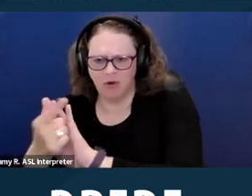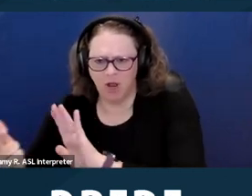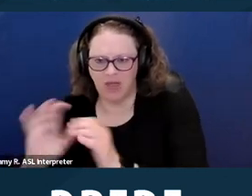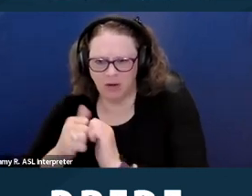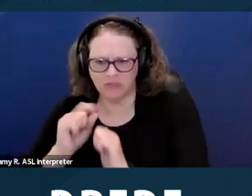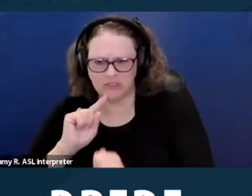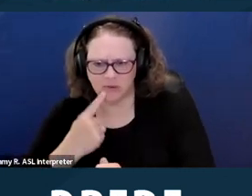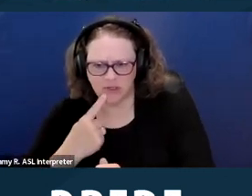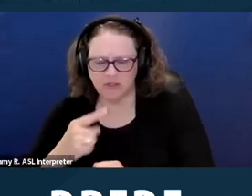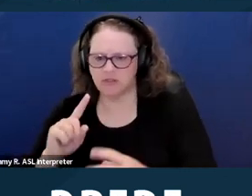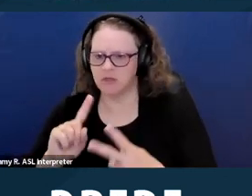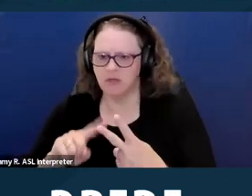and how long ago the crime happened,